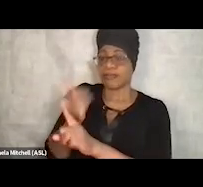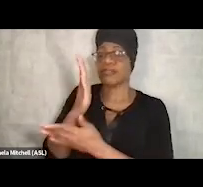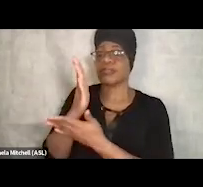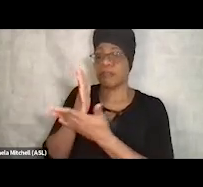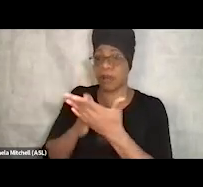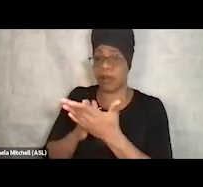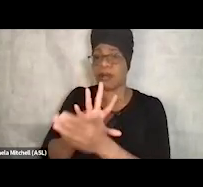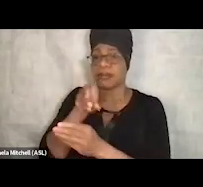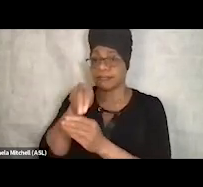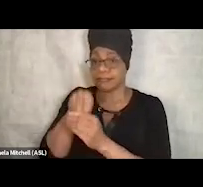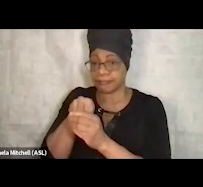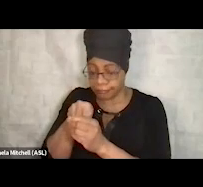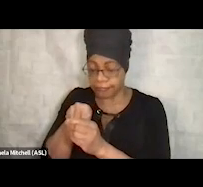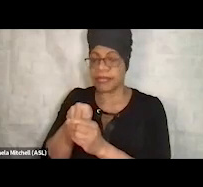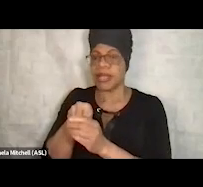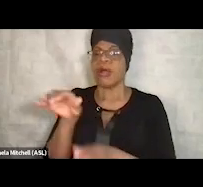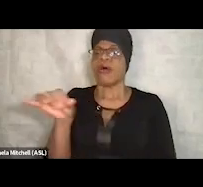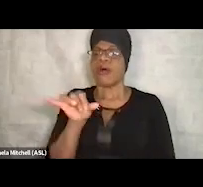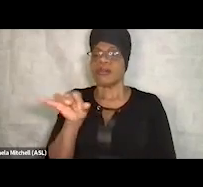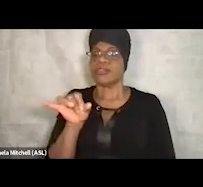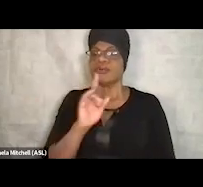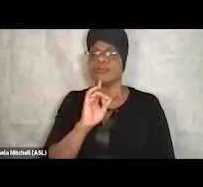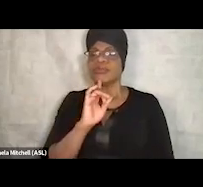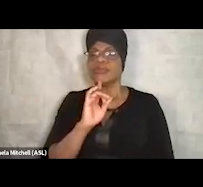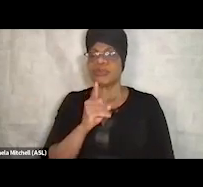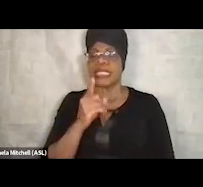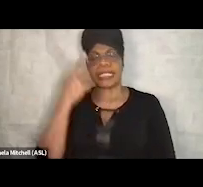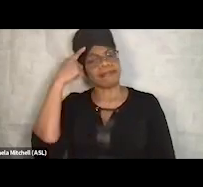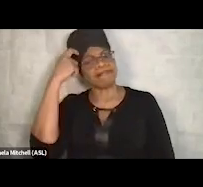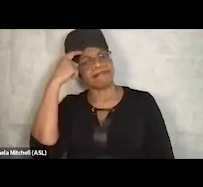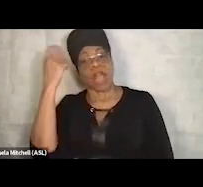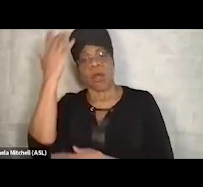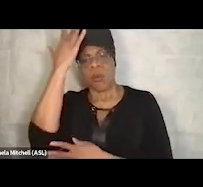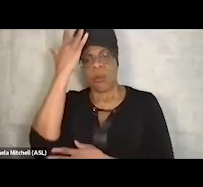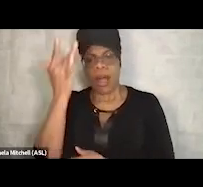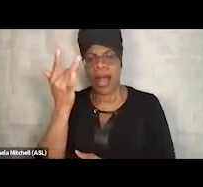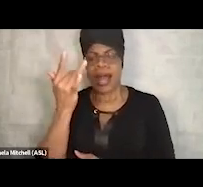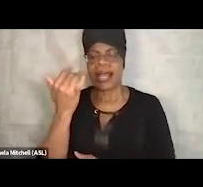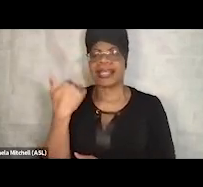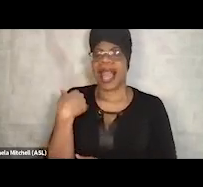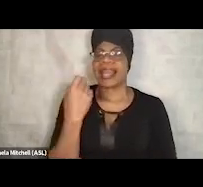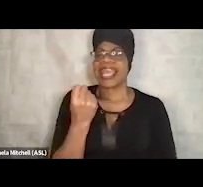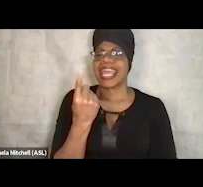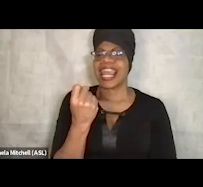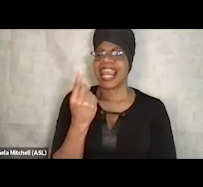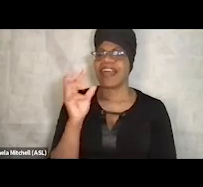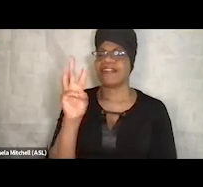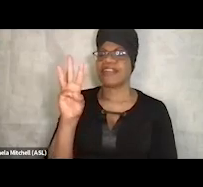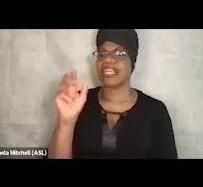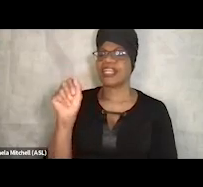but he also was really skeptical because they had 11 wardens in 10 years.